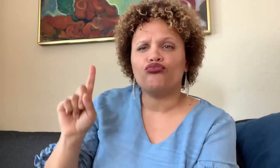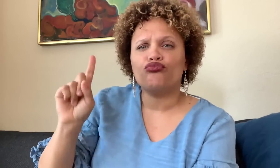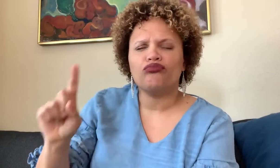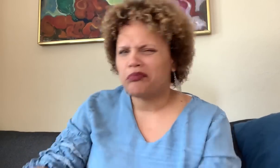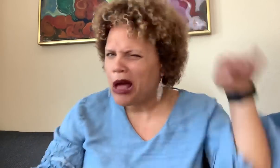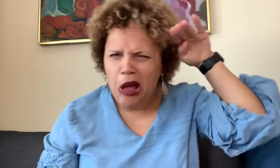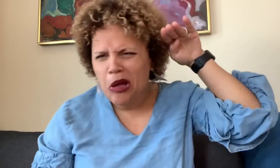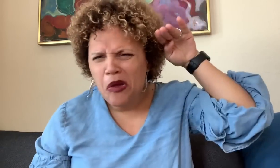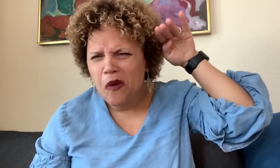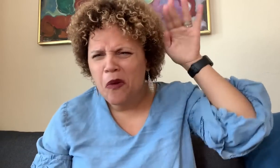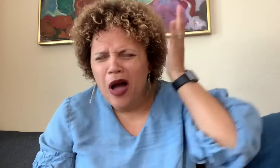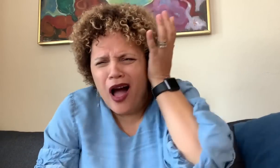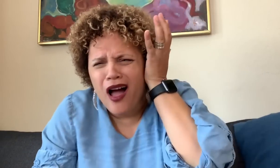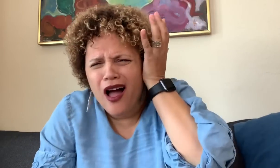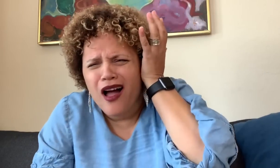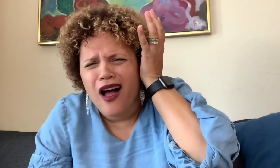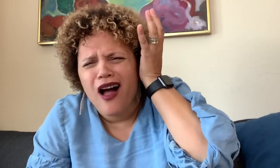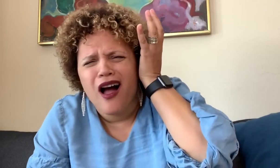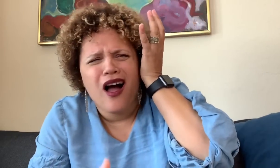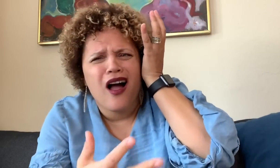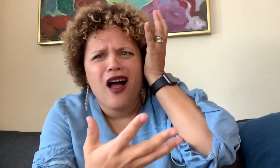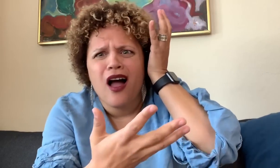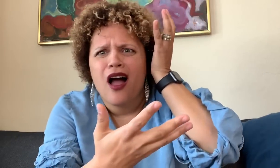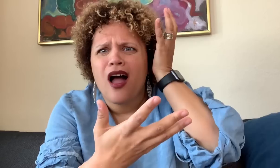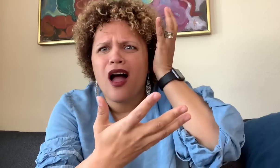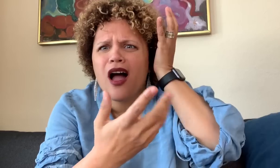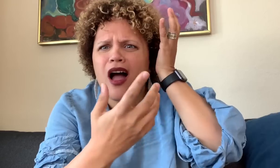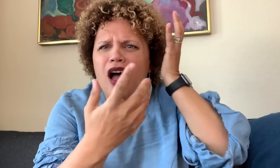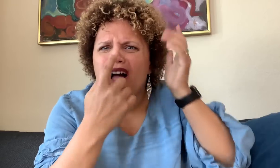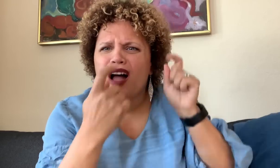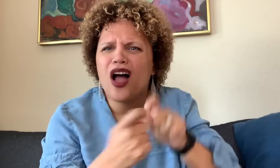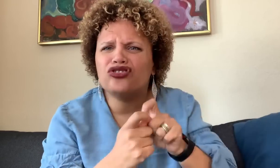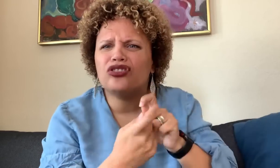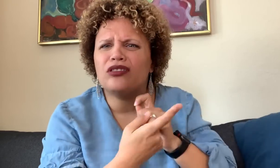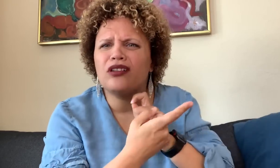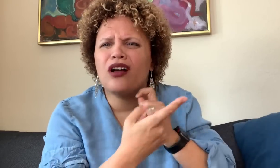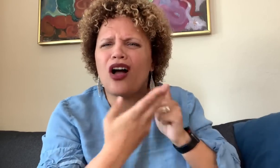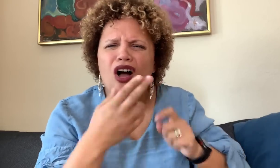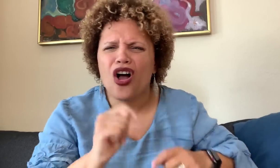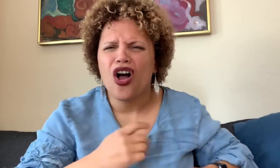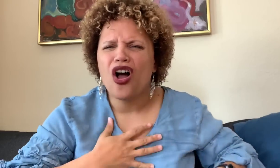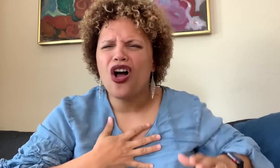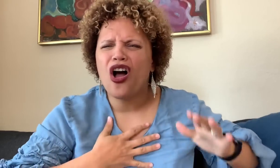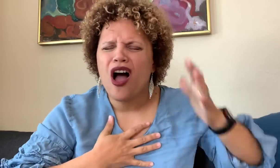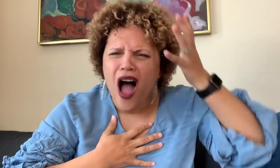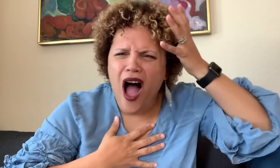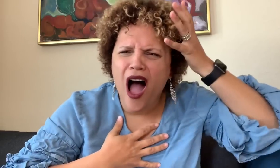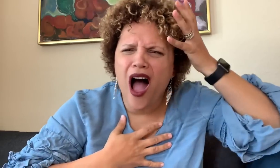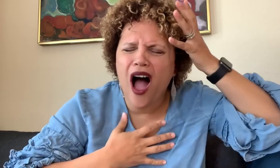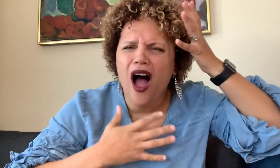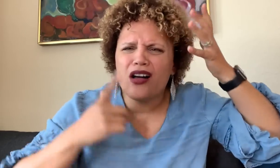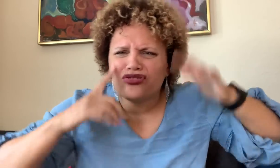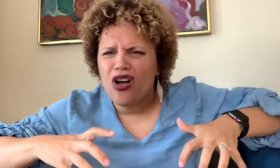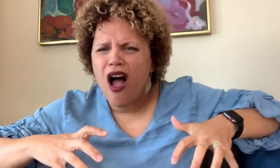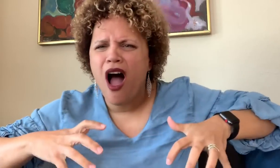causing them a great deal of pain and injury. The stranger is shocked, in pain,